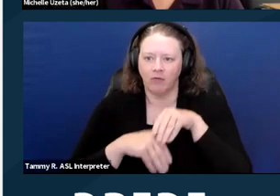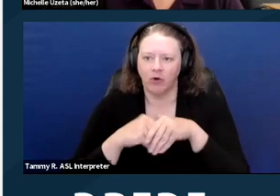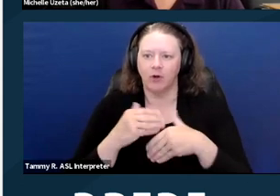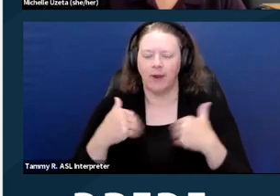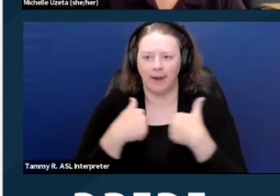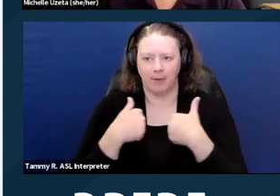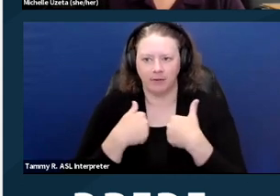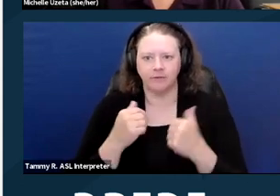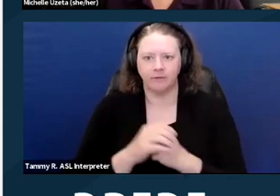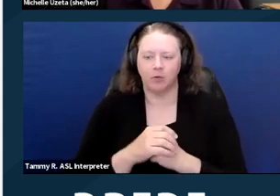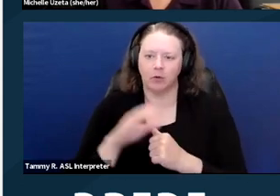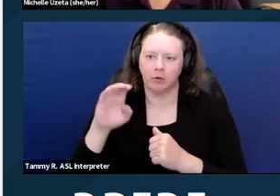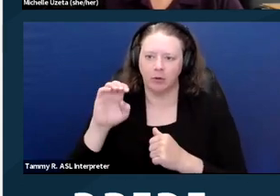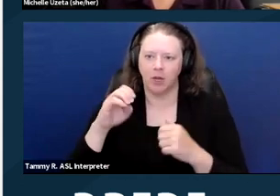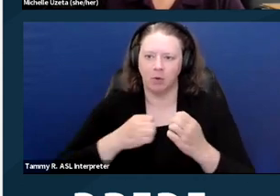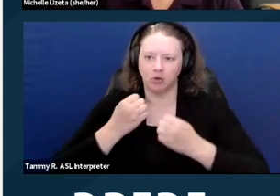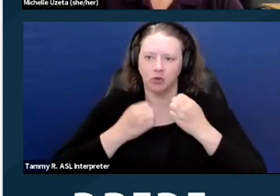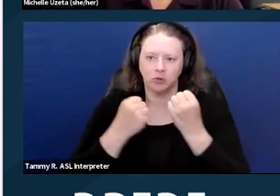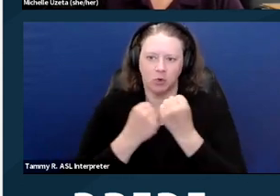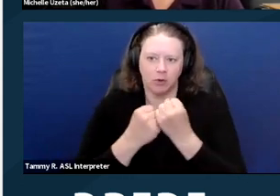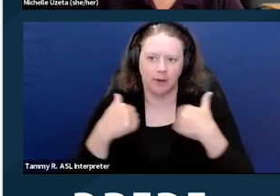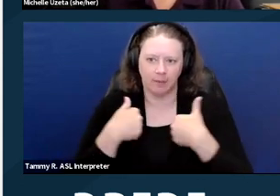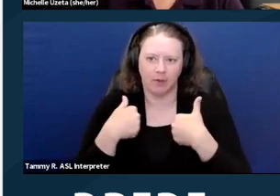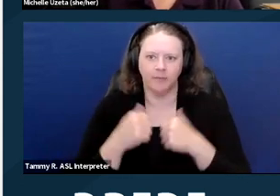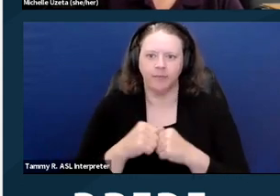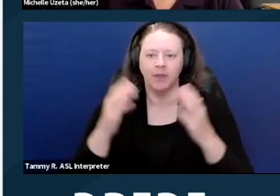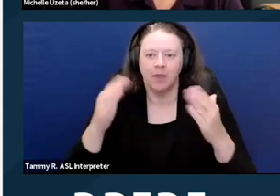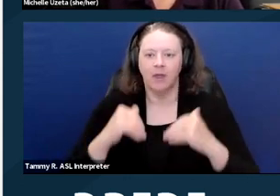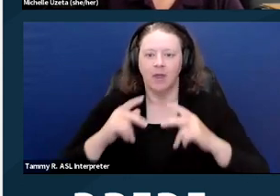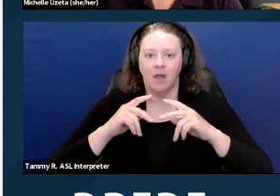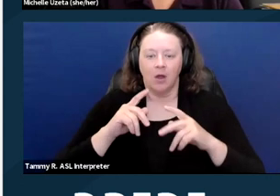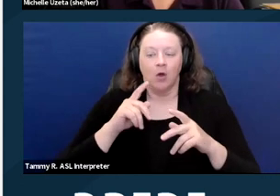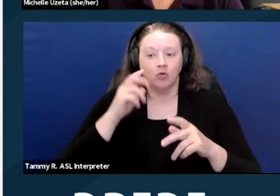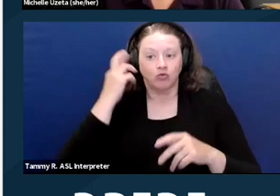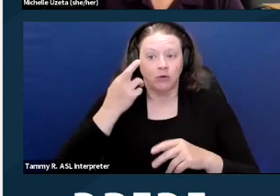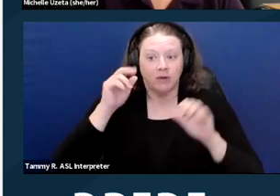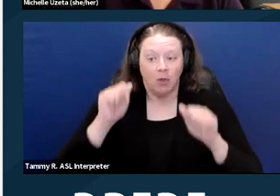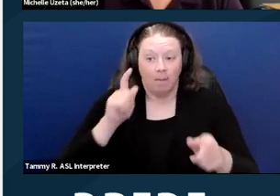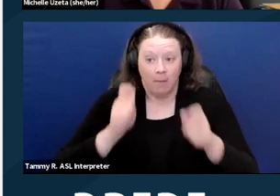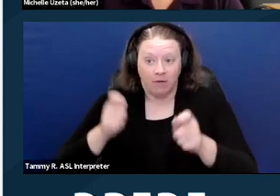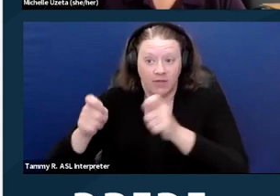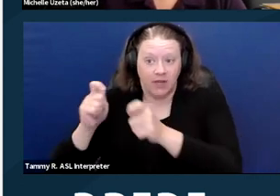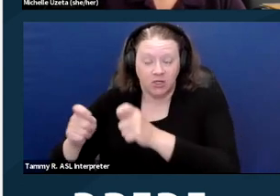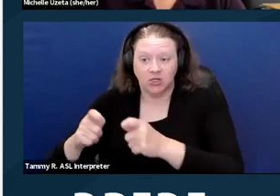Modifications, again, physical changes to a dwelling or common area. Some examples, I've mentioned some of these already,